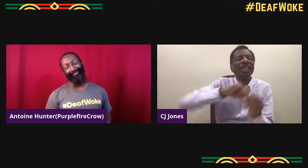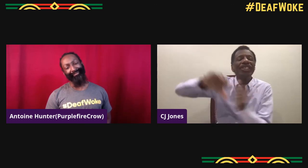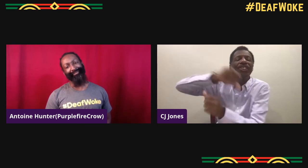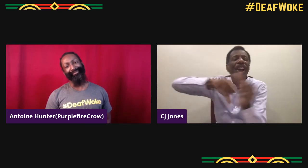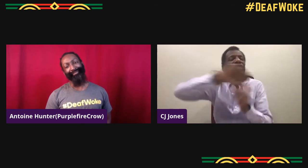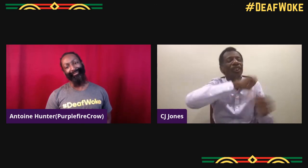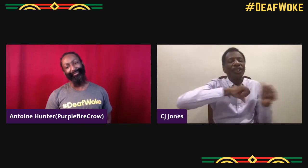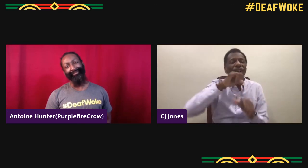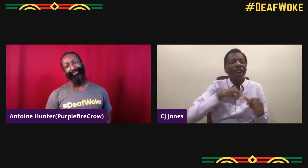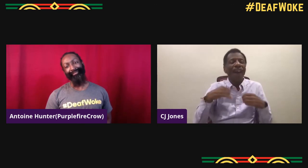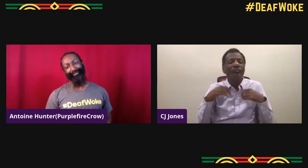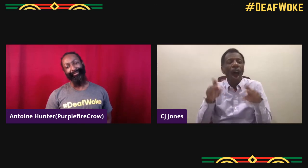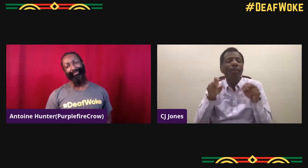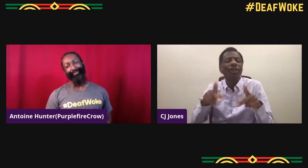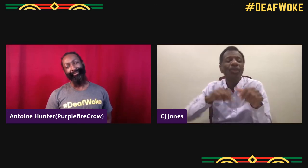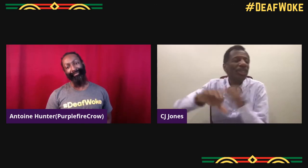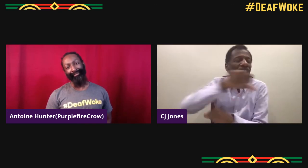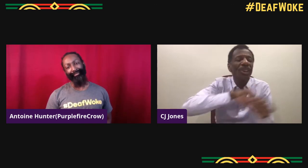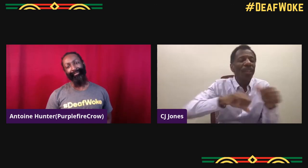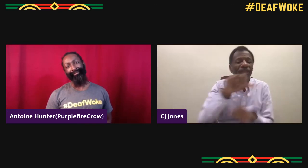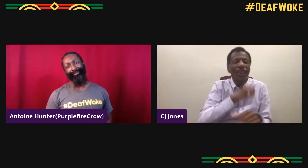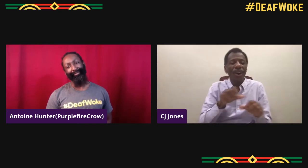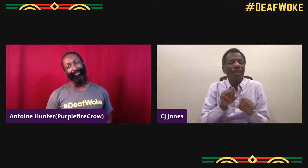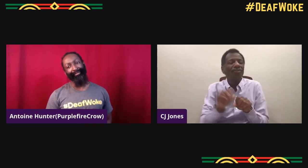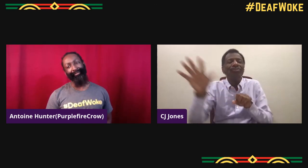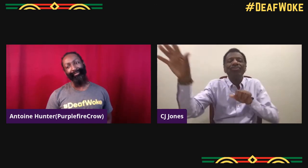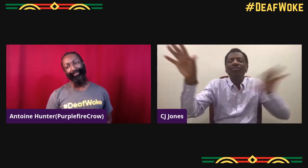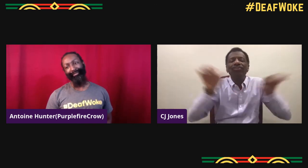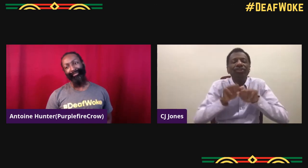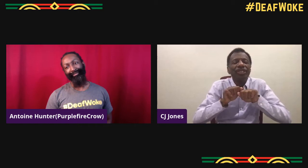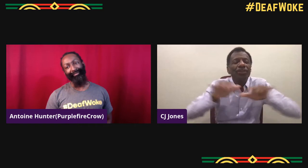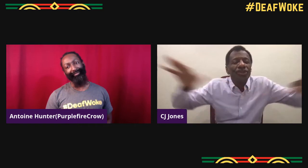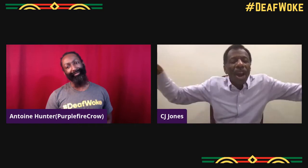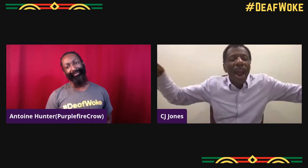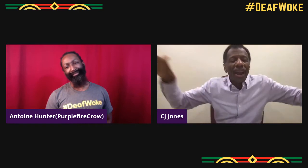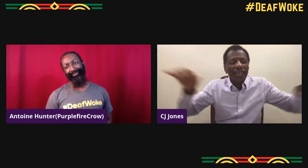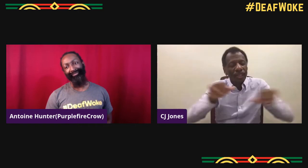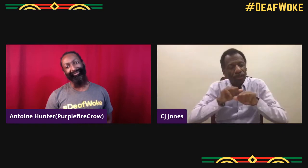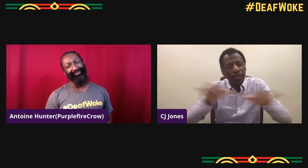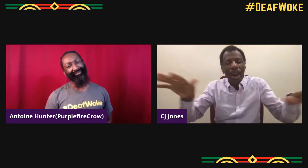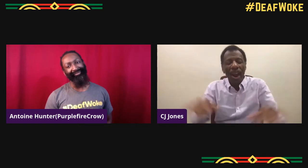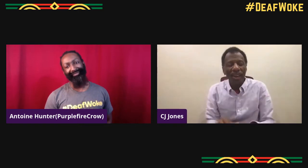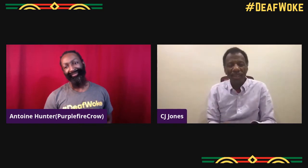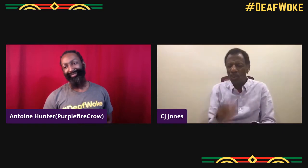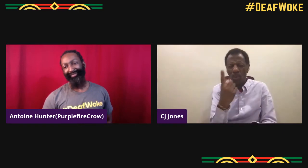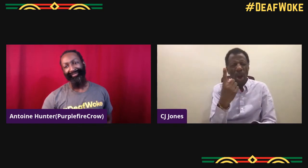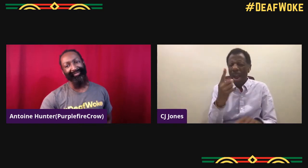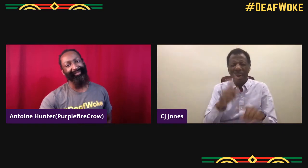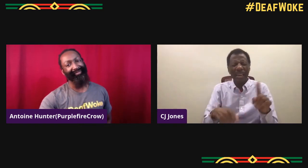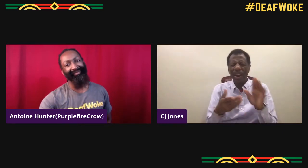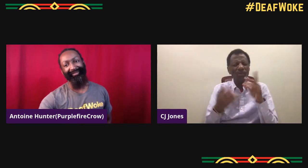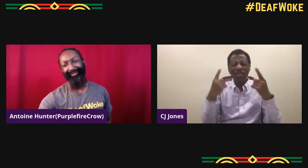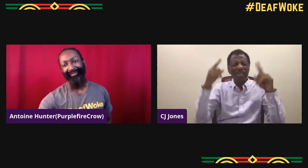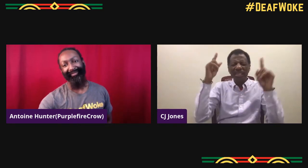the more collaboration we have the more we can help each other grow the more opportunities we can help and then that part that we can spread.